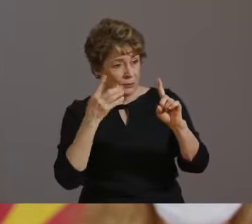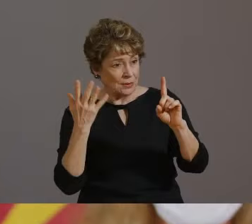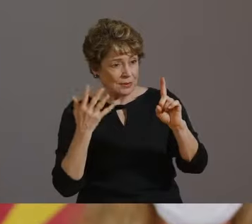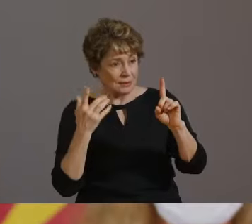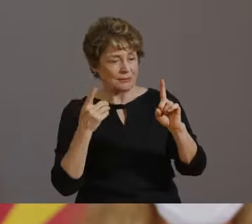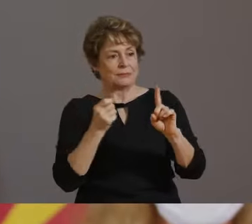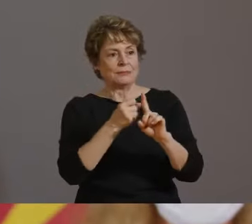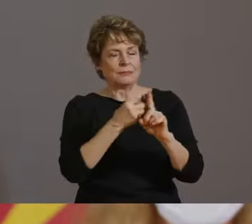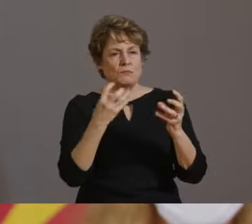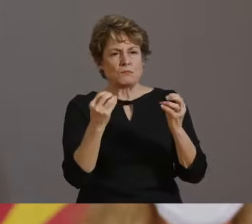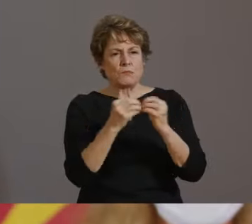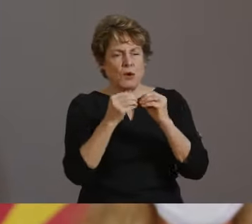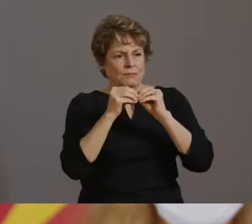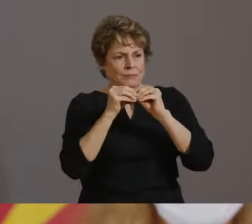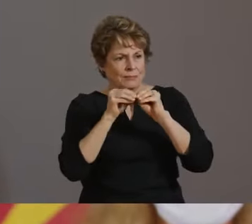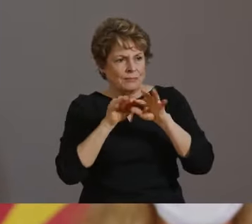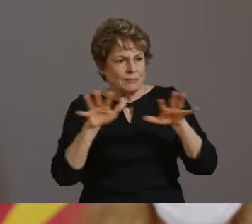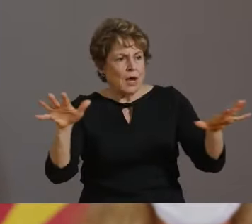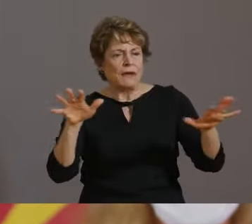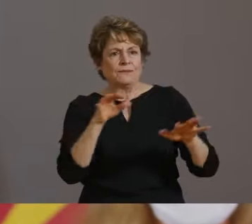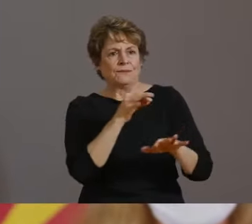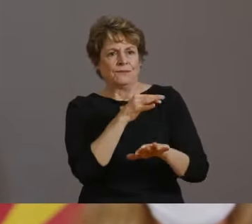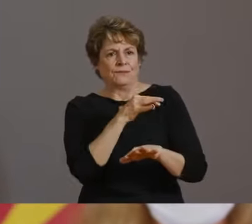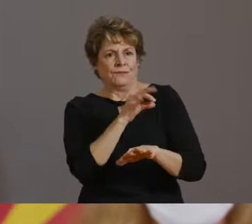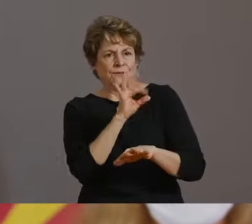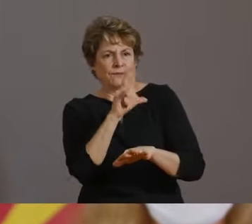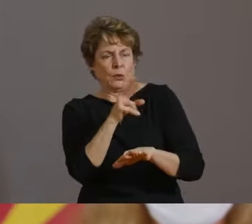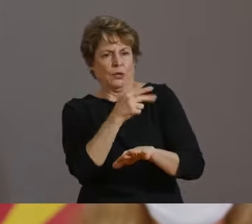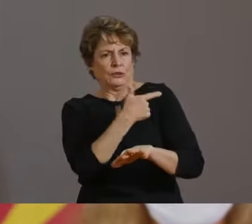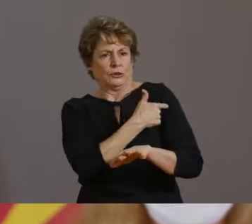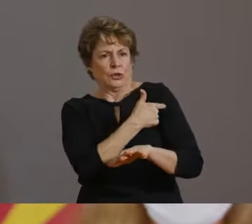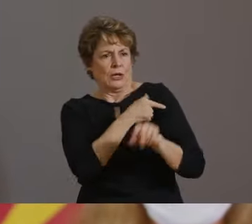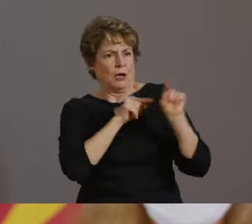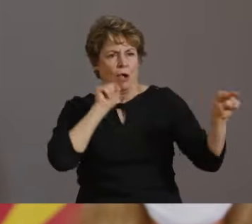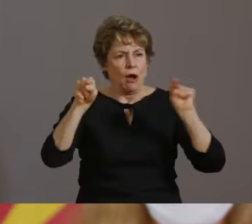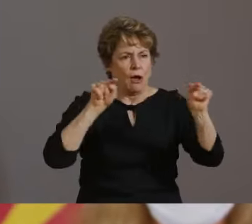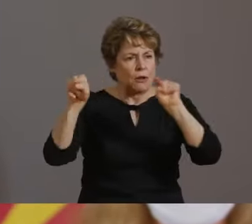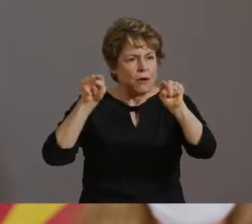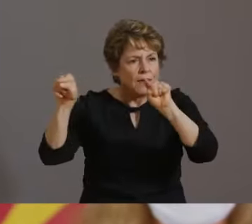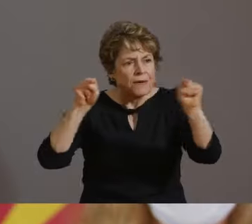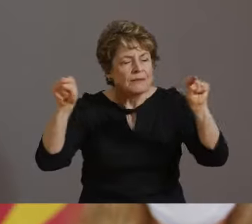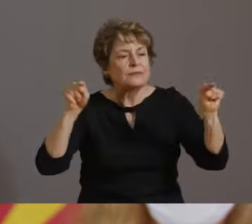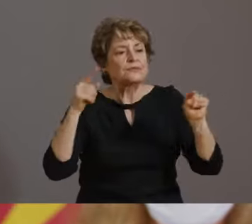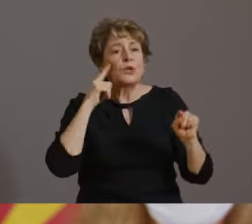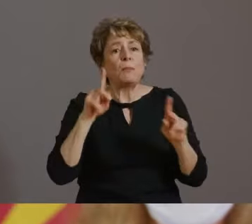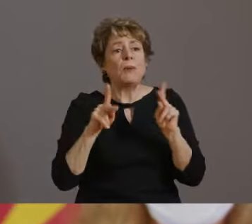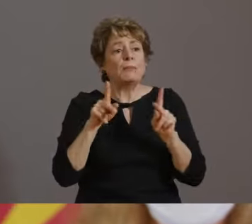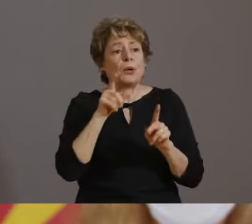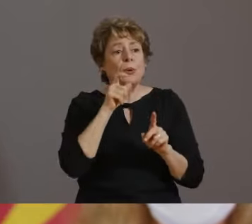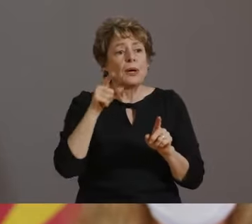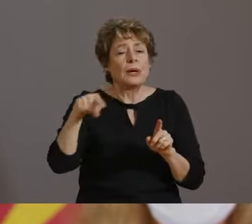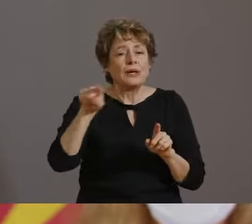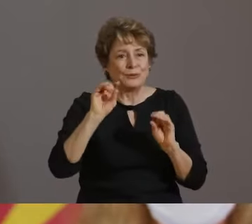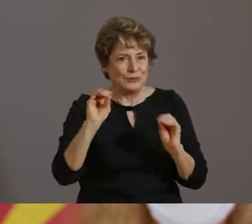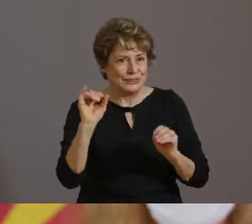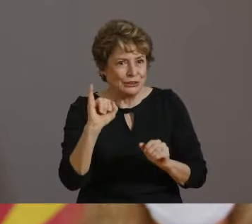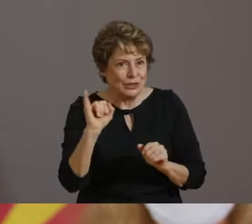VACCINES AVAILABLE TO THE UNINSURED AND UNDERINSURED IN ARIZONA.